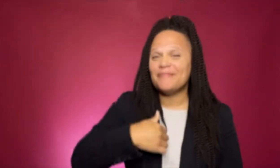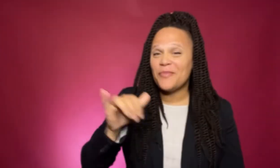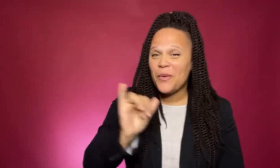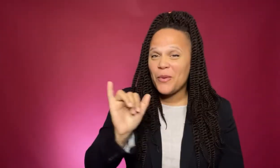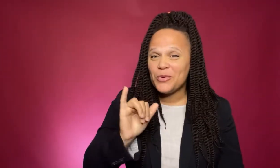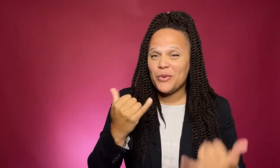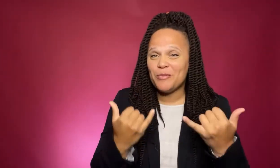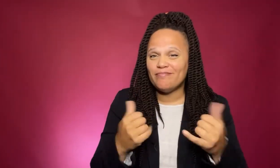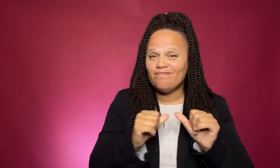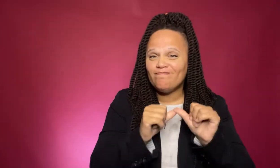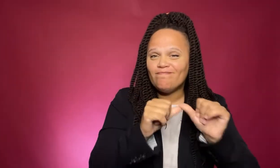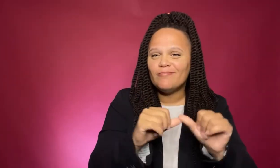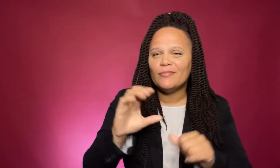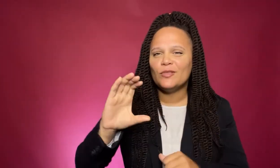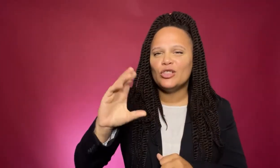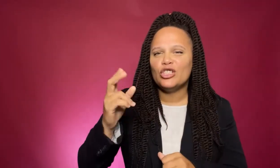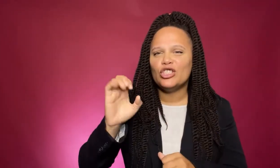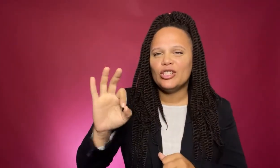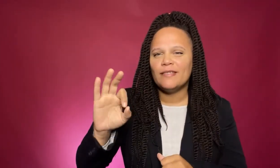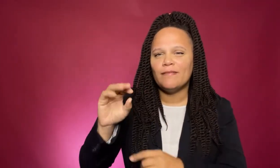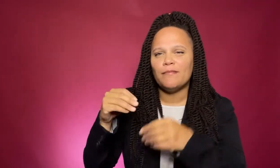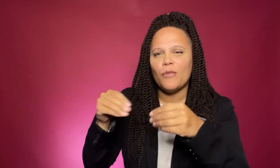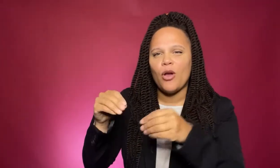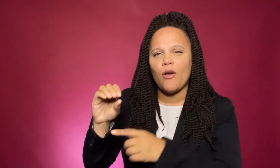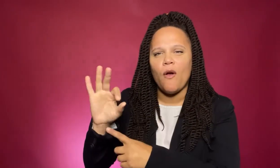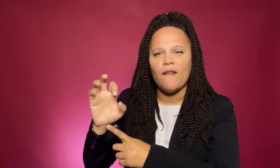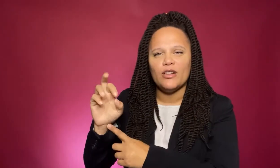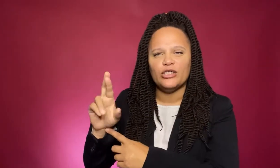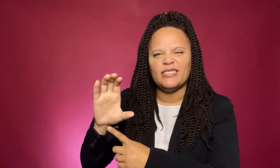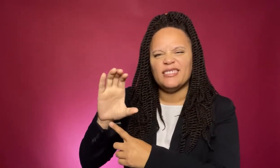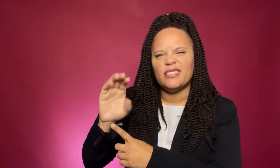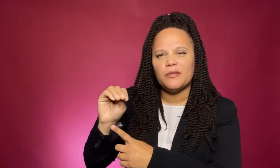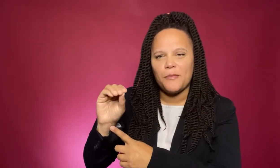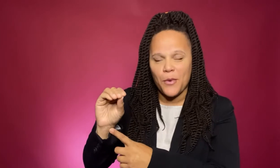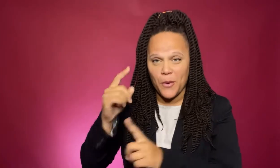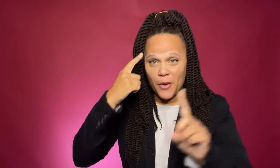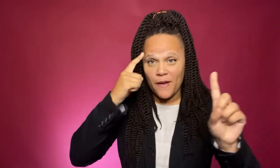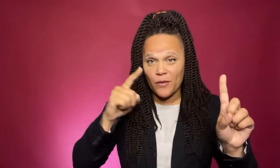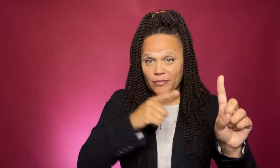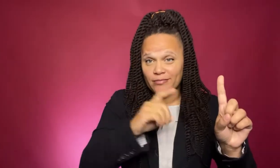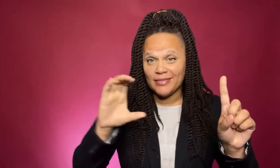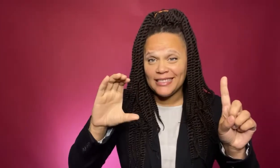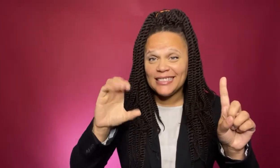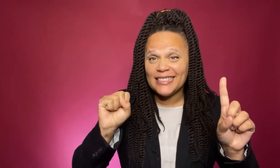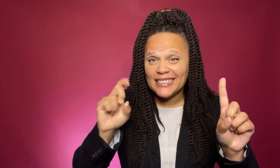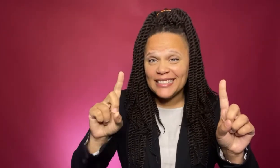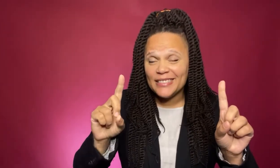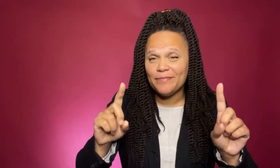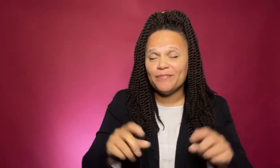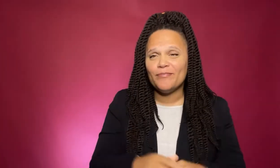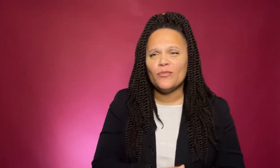I will also continue my role as Chief Marketing Officer, CMO for CSD.